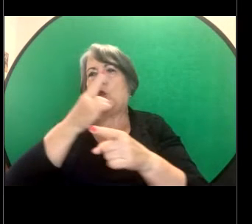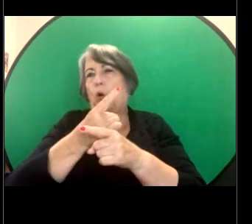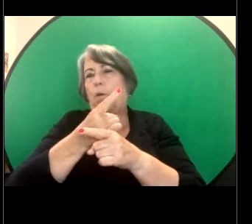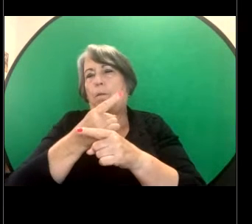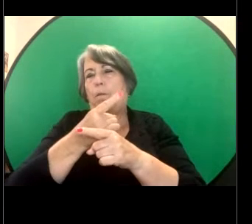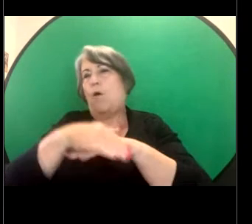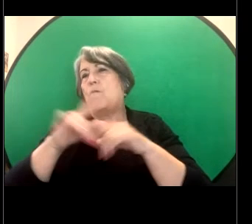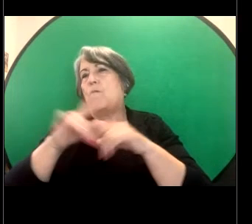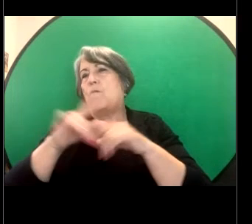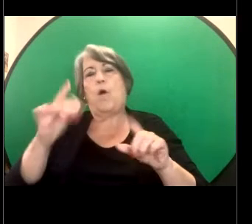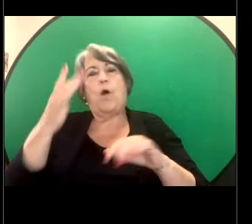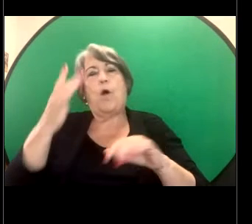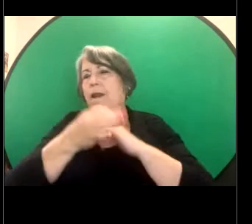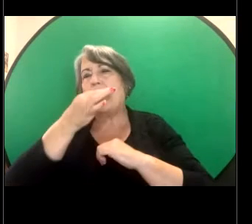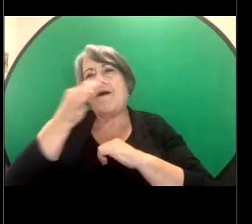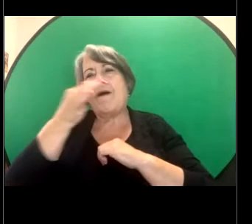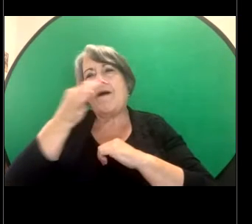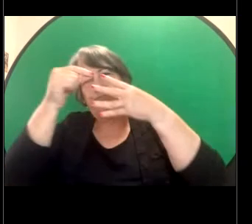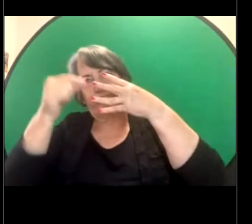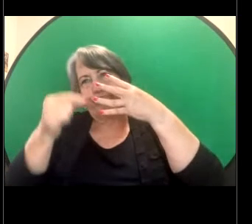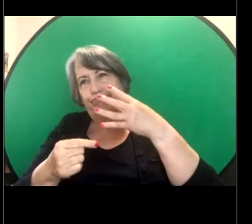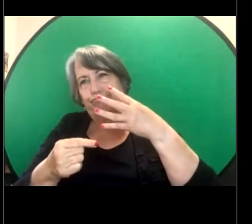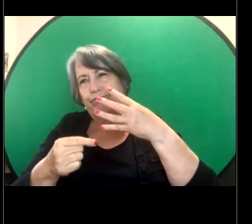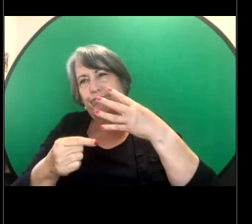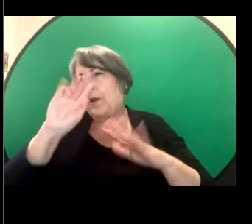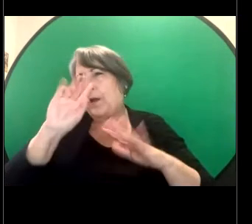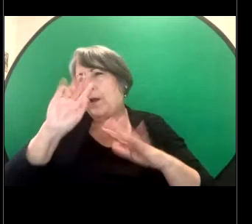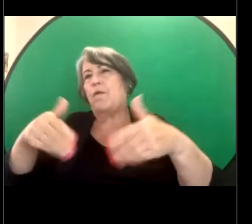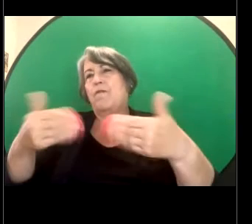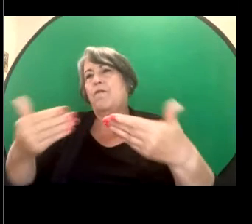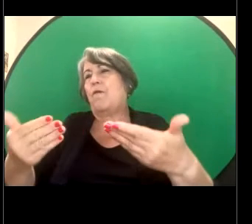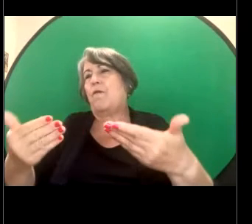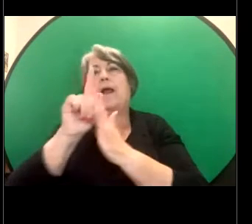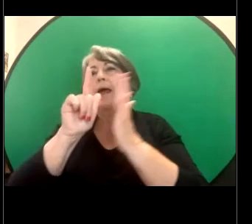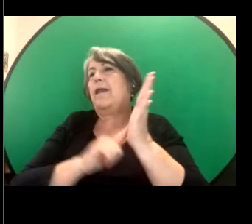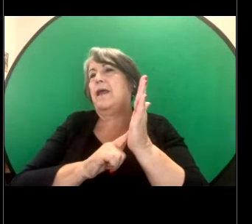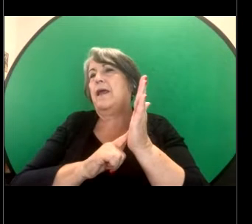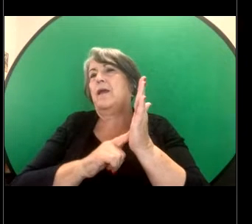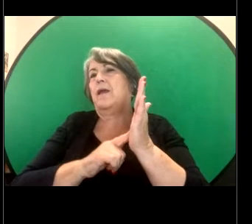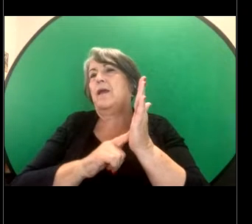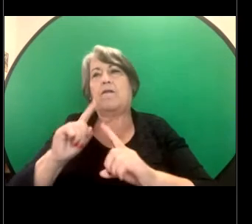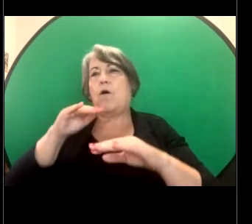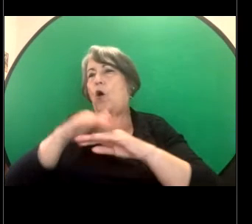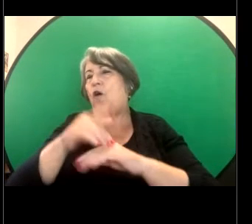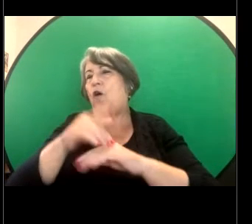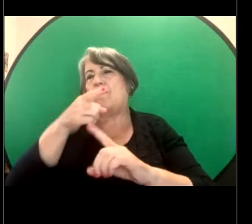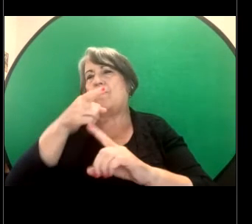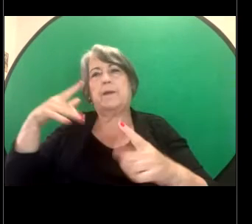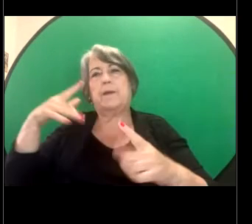detail. Obviously we can't provide legal advice on a specific scenario in this setting but if